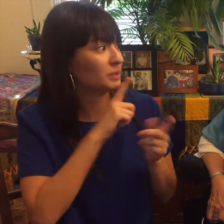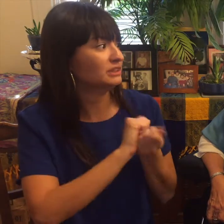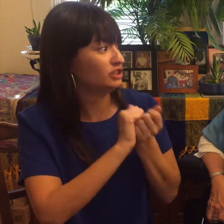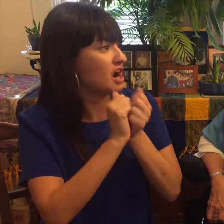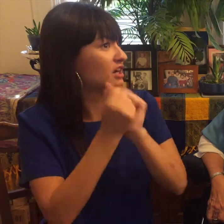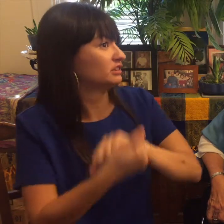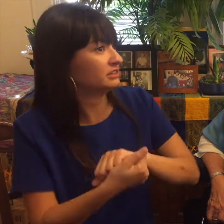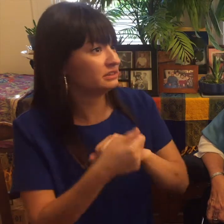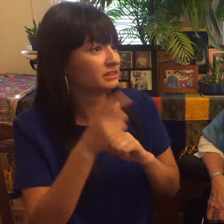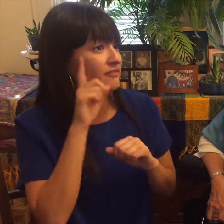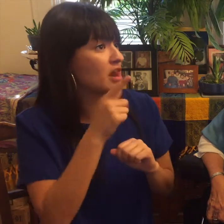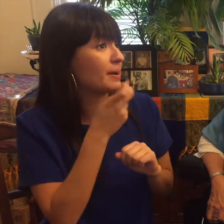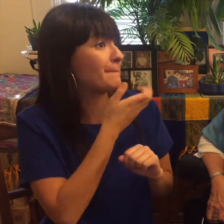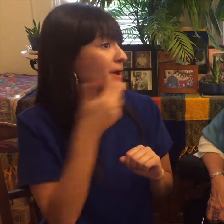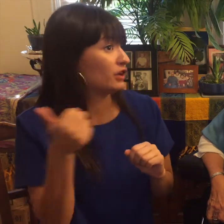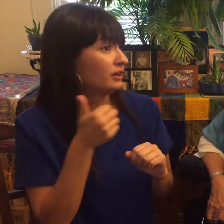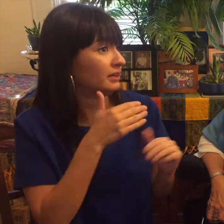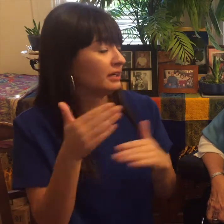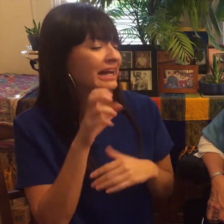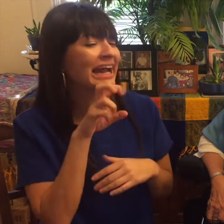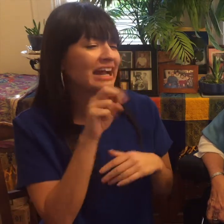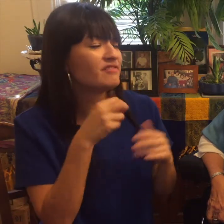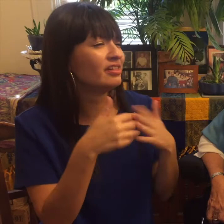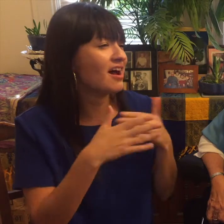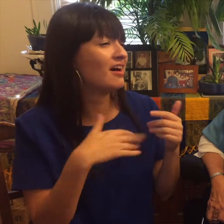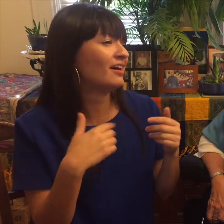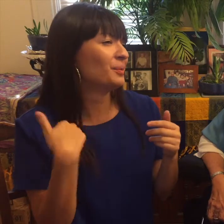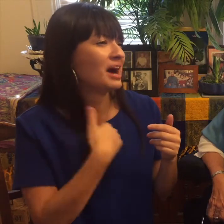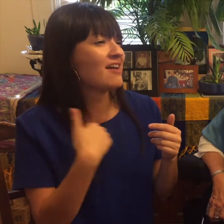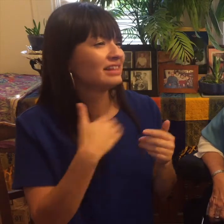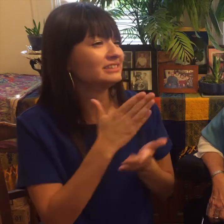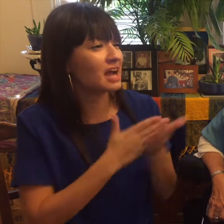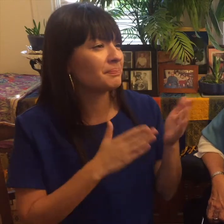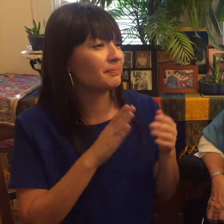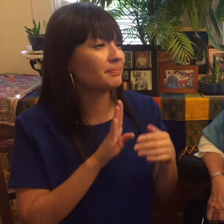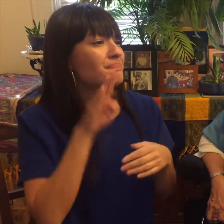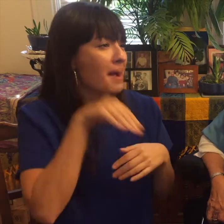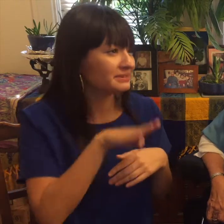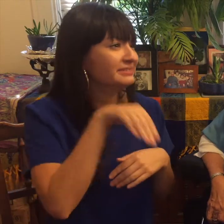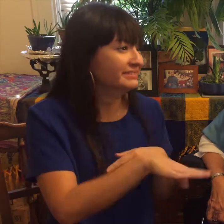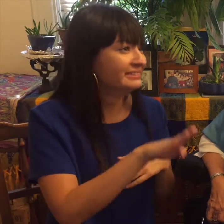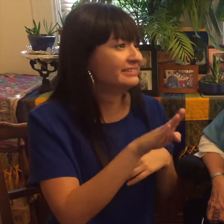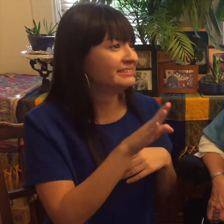our history and in the world and for the better and even though we've had some